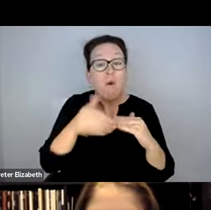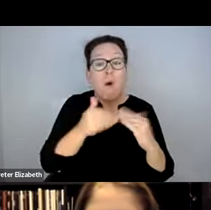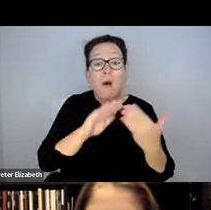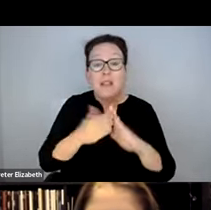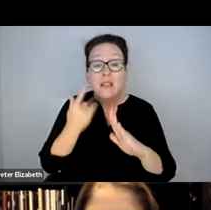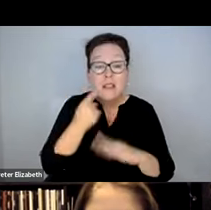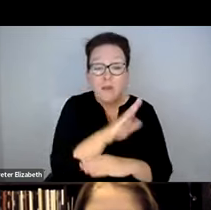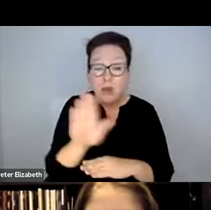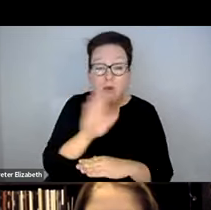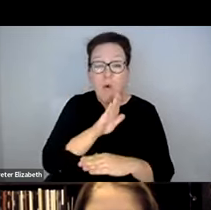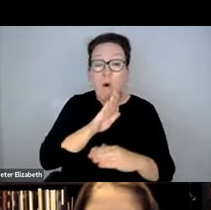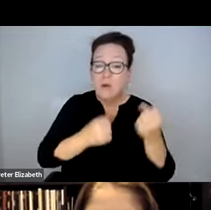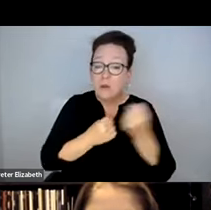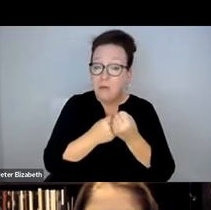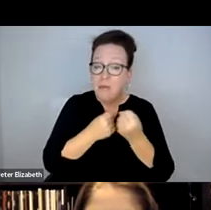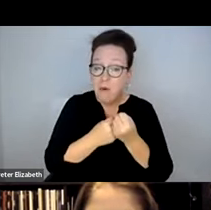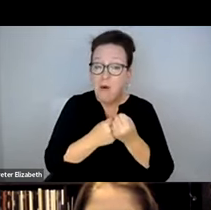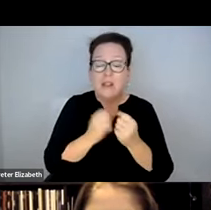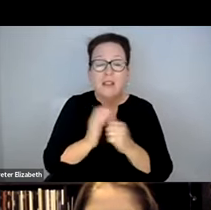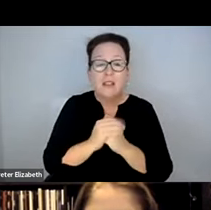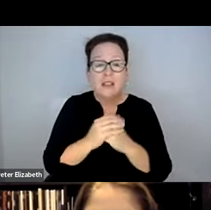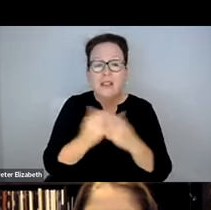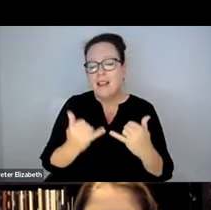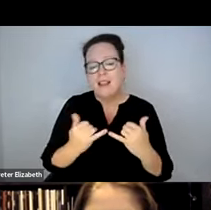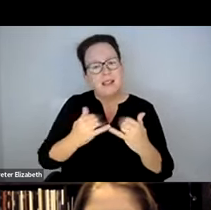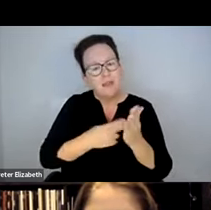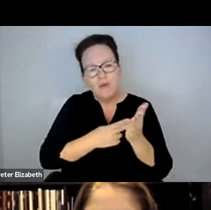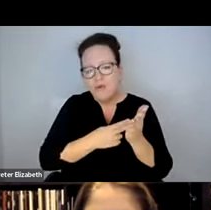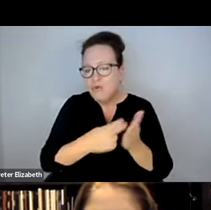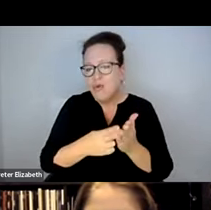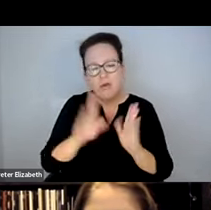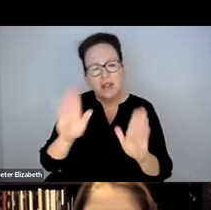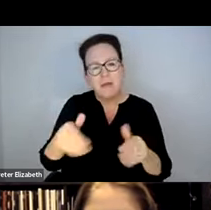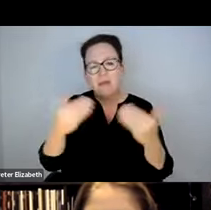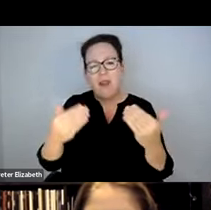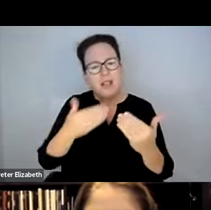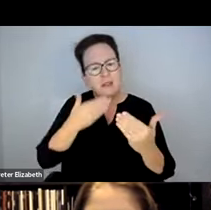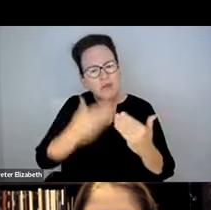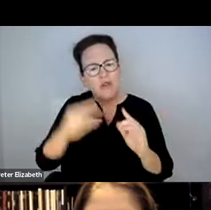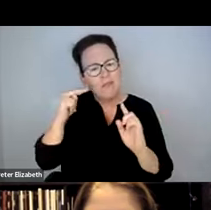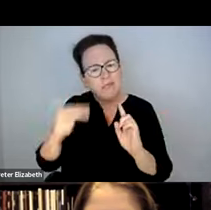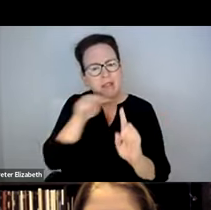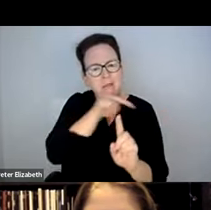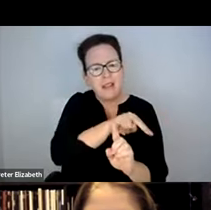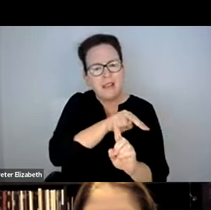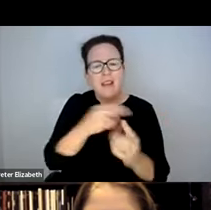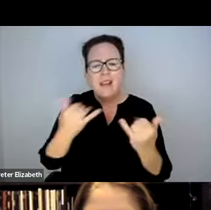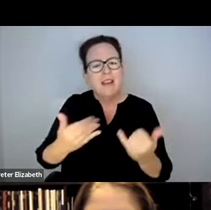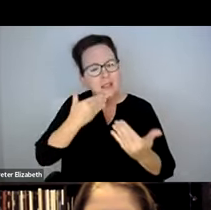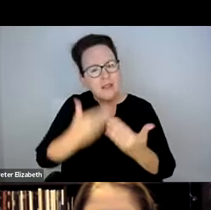BETTER. I LIKE TO THANK THE MUNICIPALITIES FOR THEIR SUPPORT AND PARTICIPATION AS WELL.